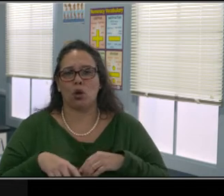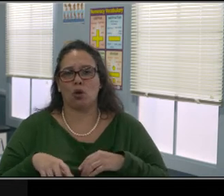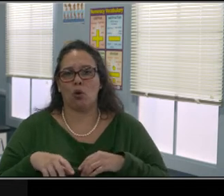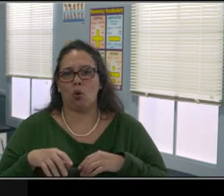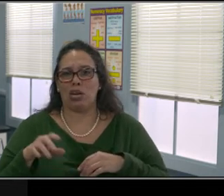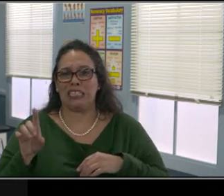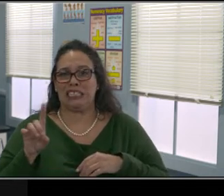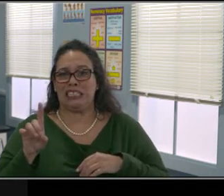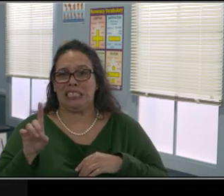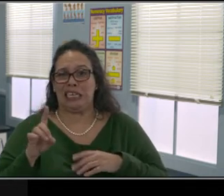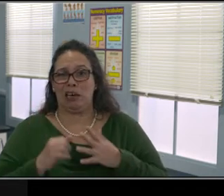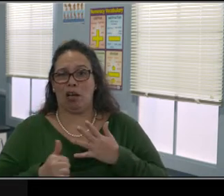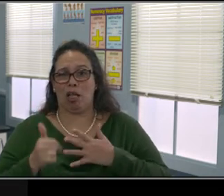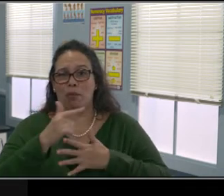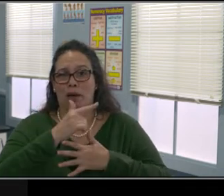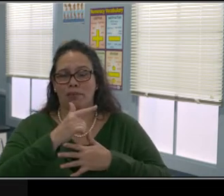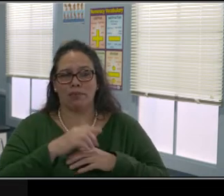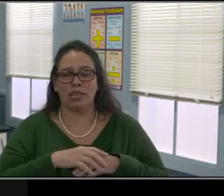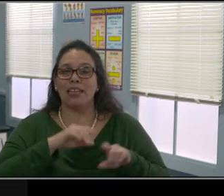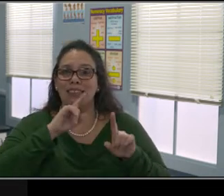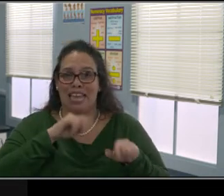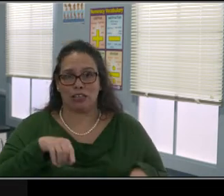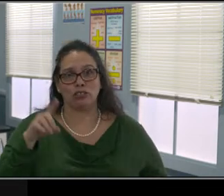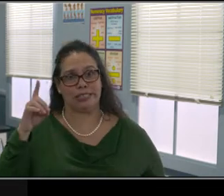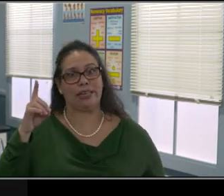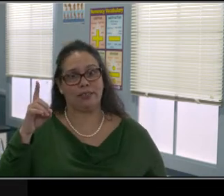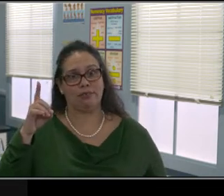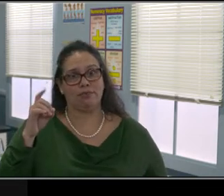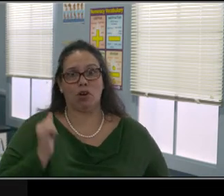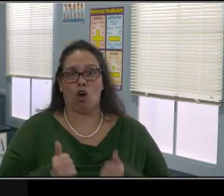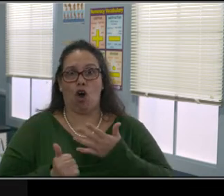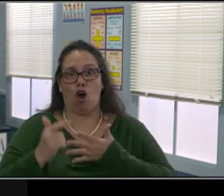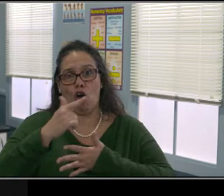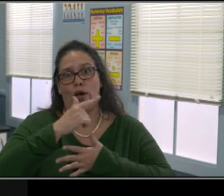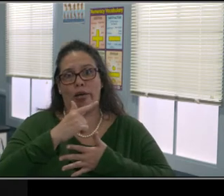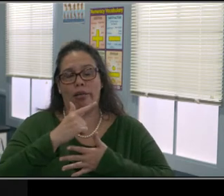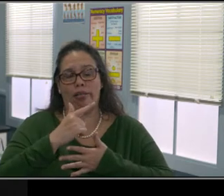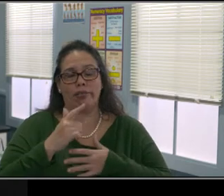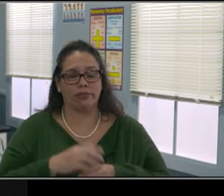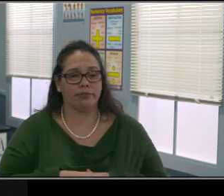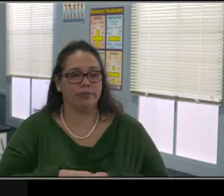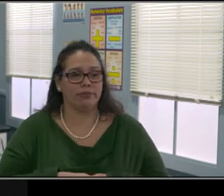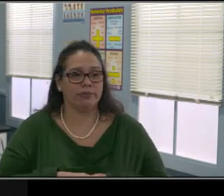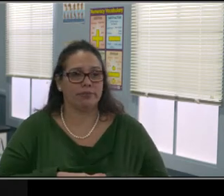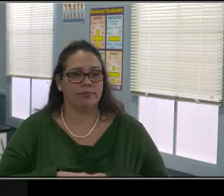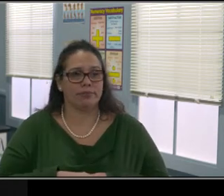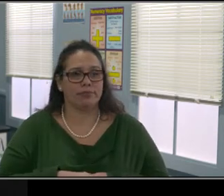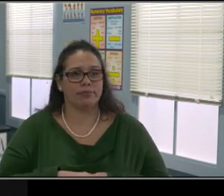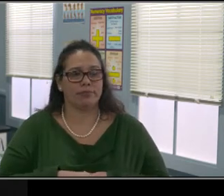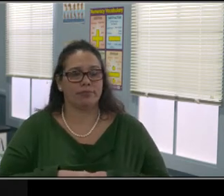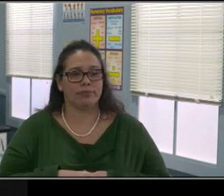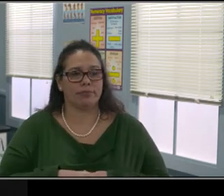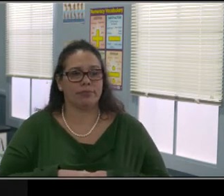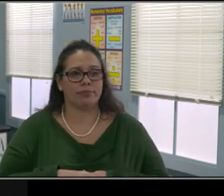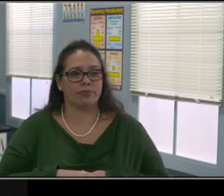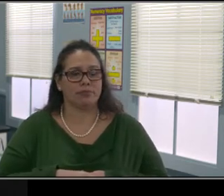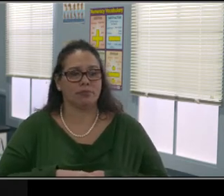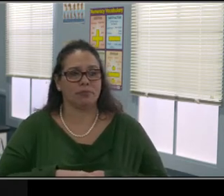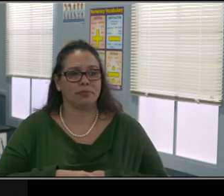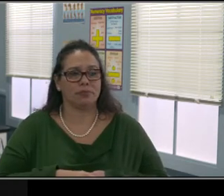there're on for a certain amount of time. Do the same time each day. Same workstation each day.